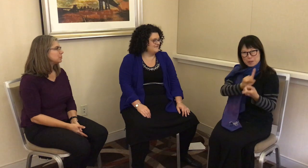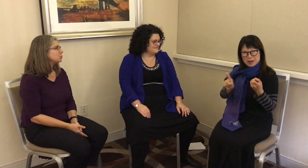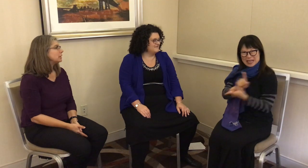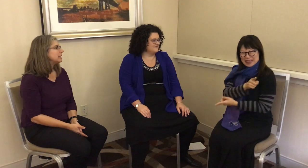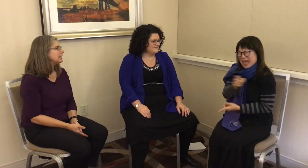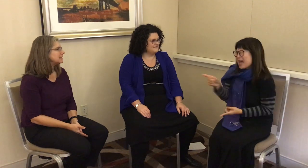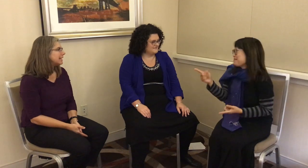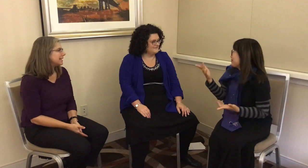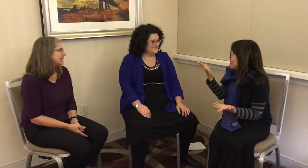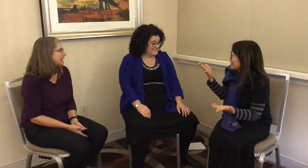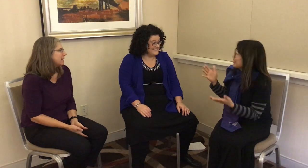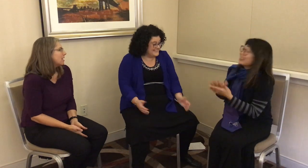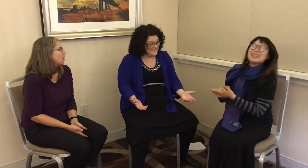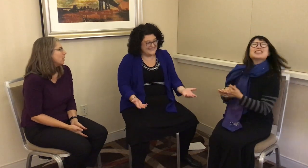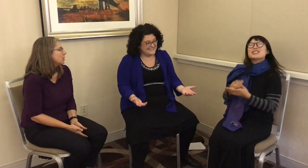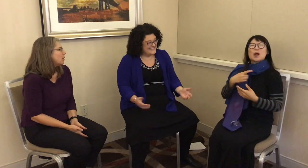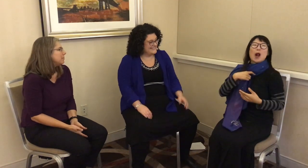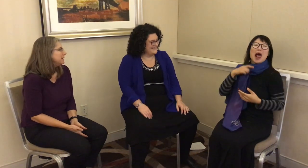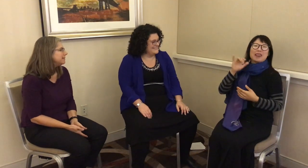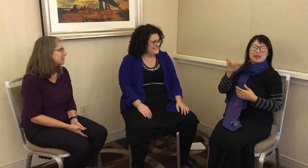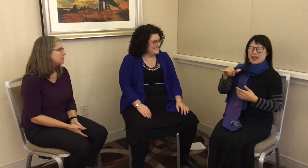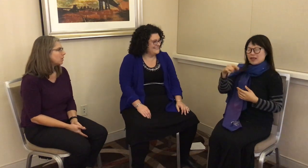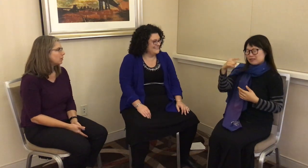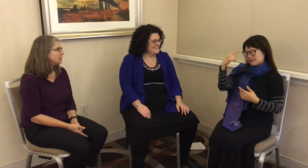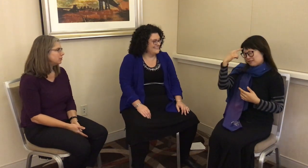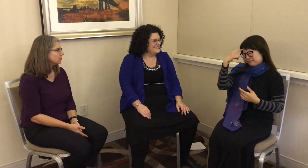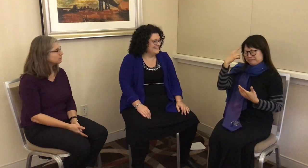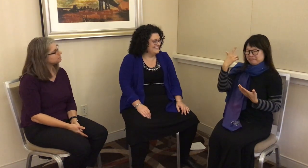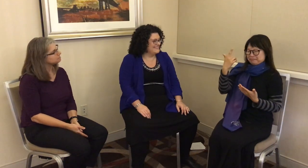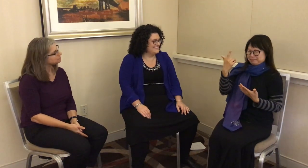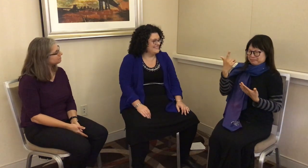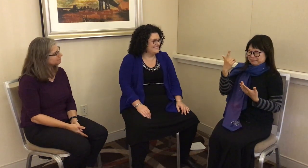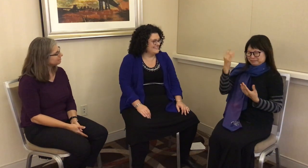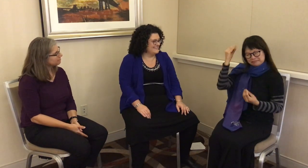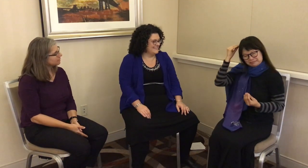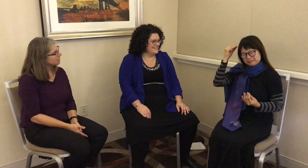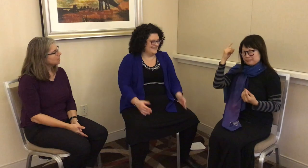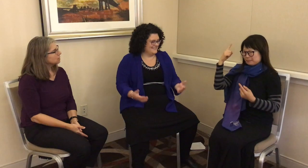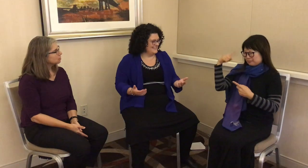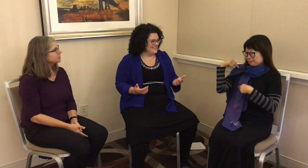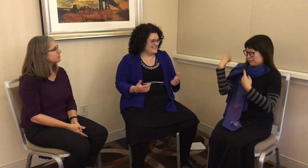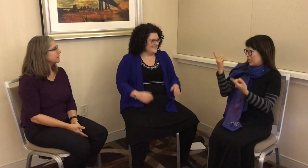was really exciting. I thought, “Where do I meet them and what do I do?” It’s something